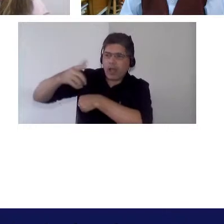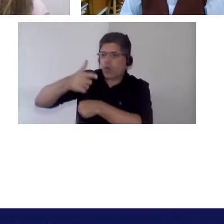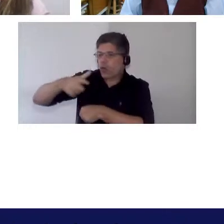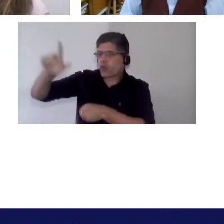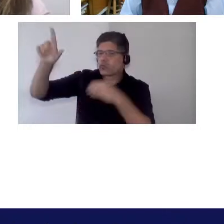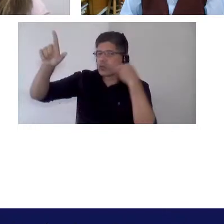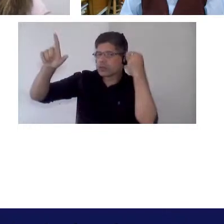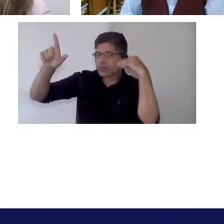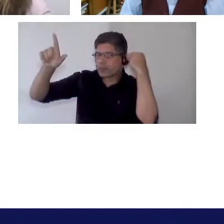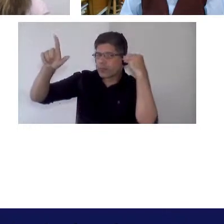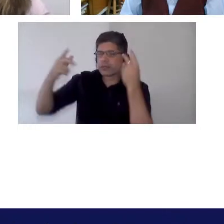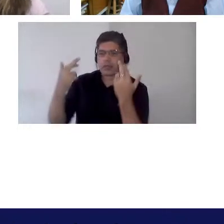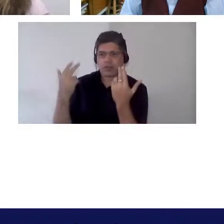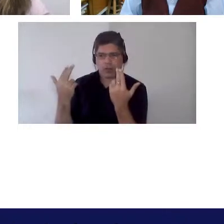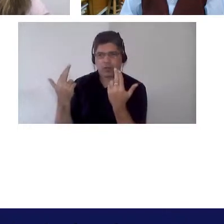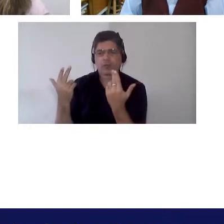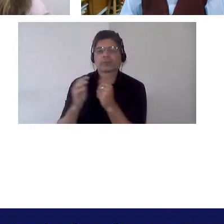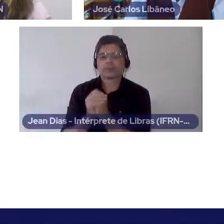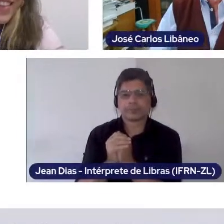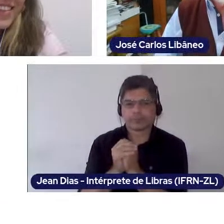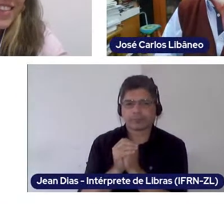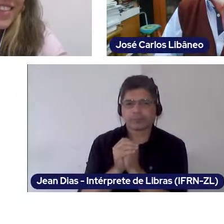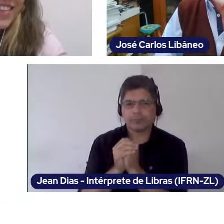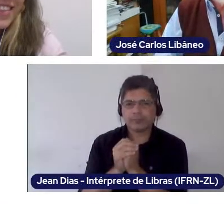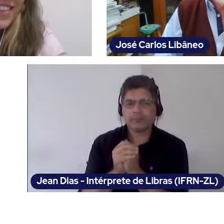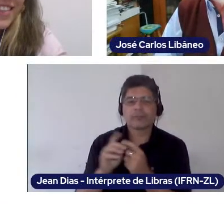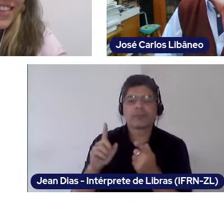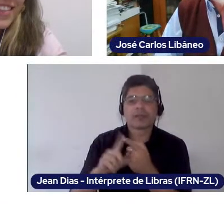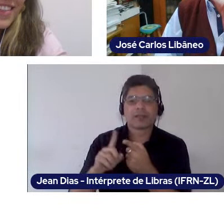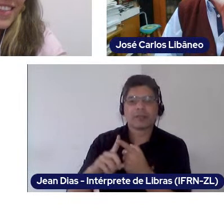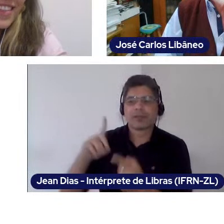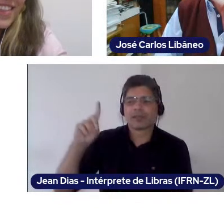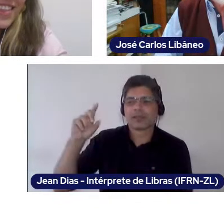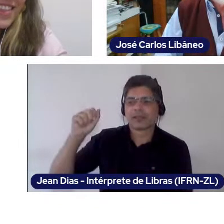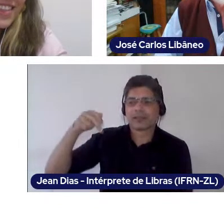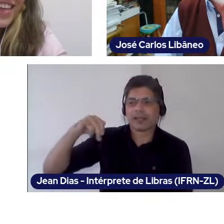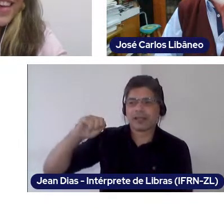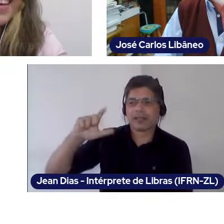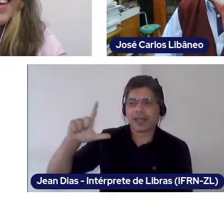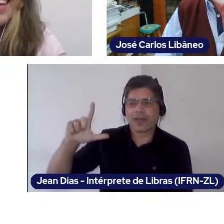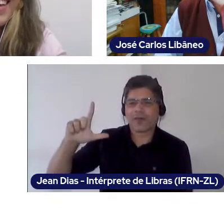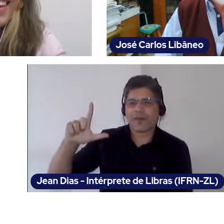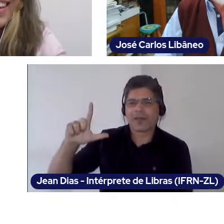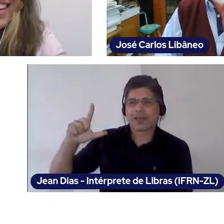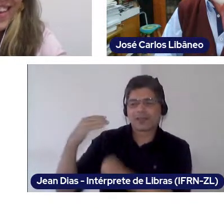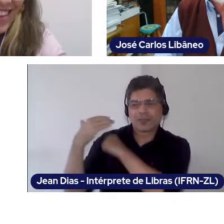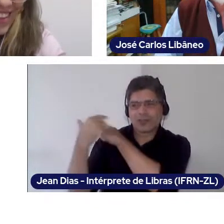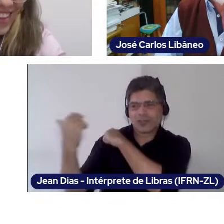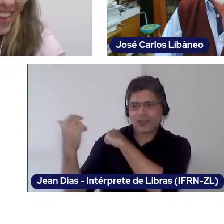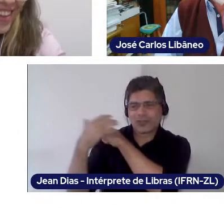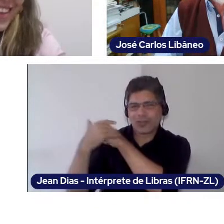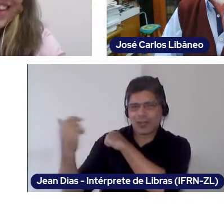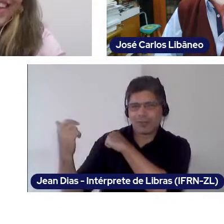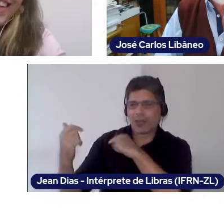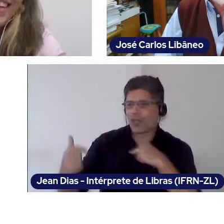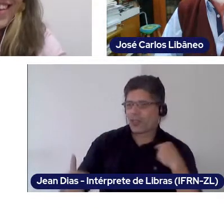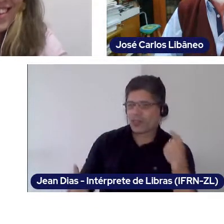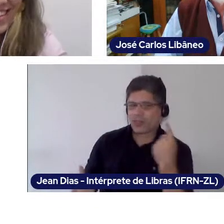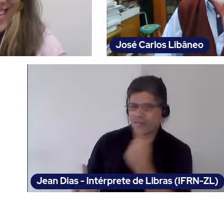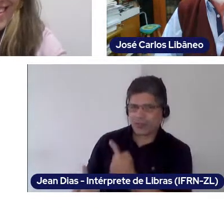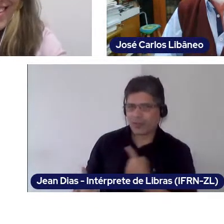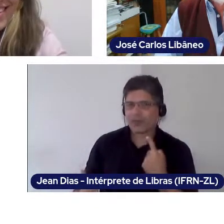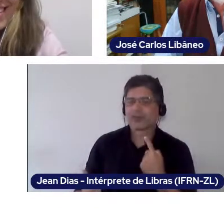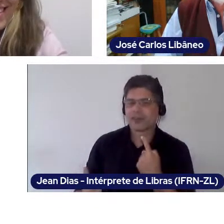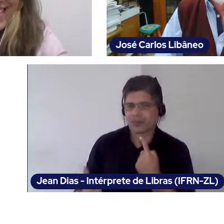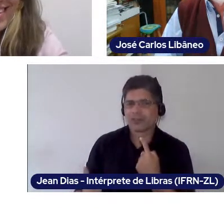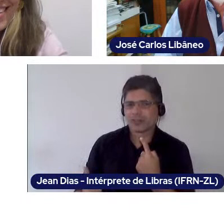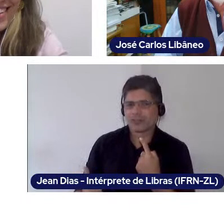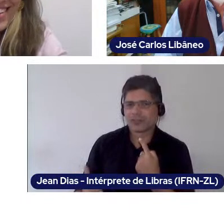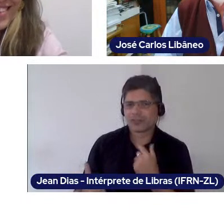Professor Daniel Cara, people see us at campus and start joking around calling us youtubers . We are not youtubers, we are teachers, ok guys?